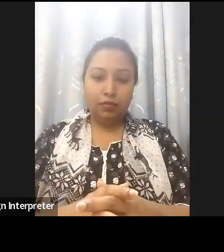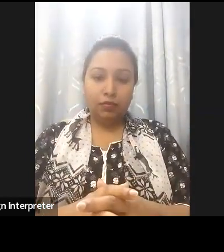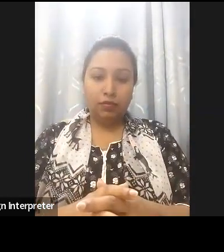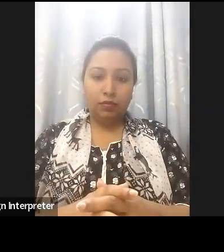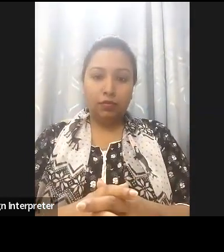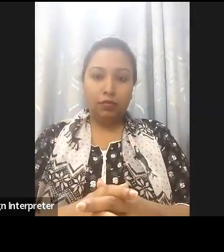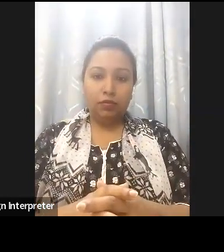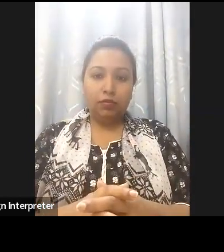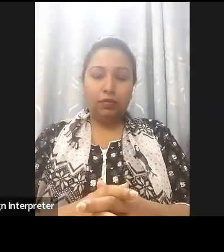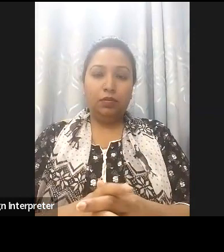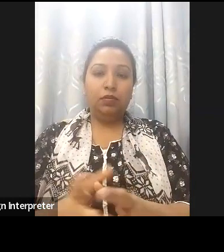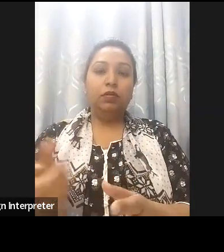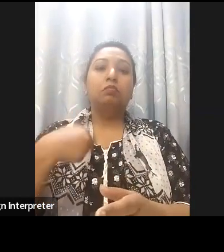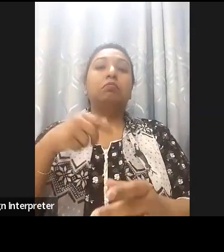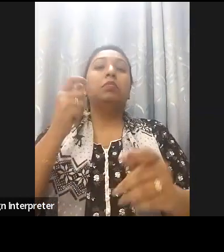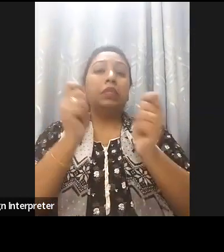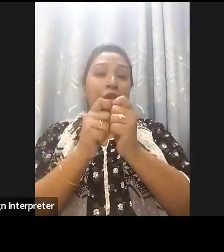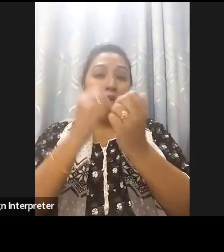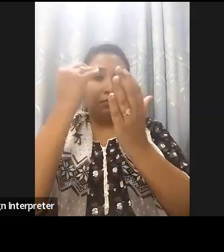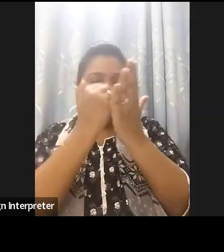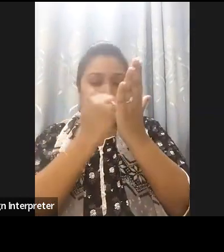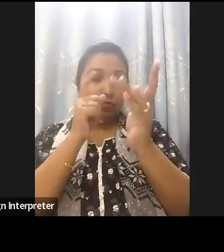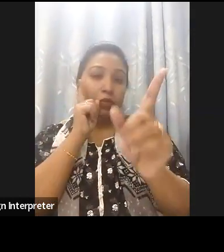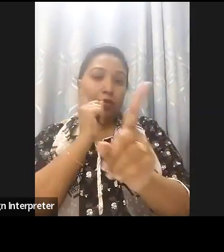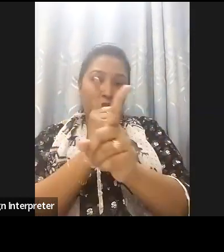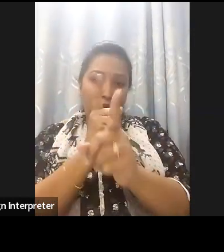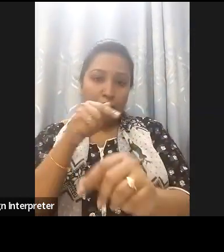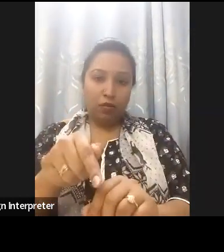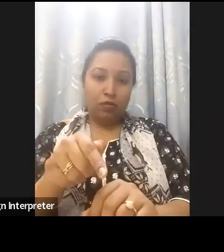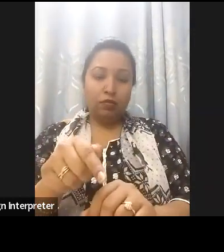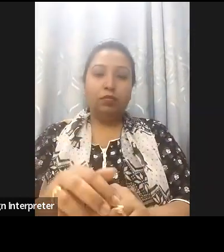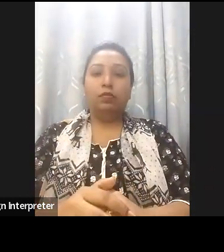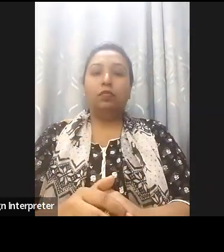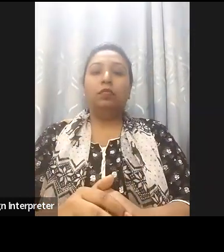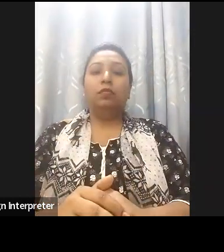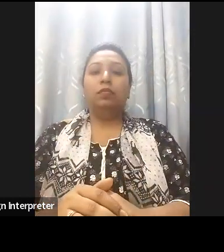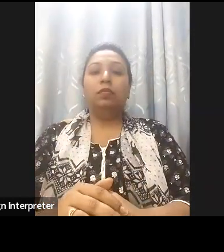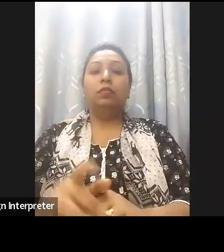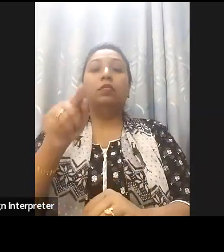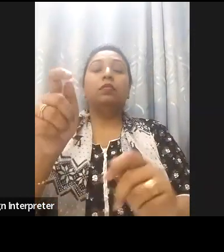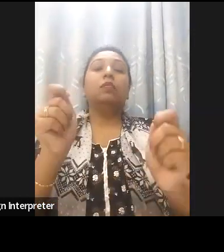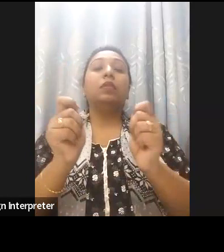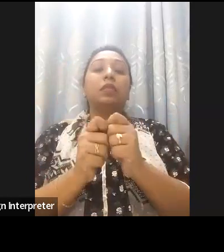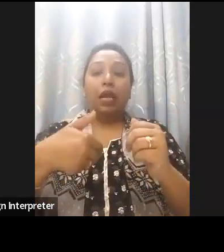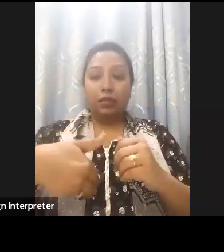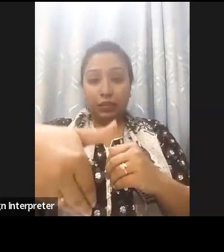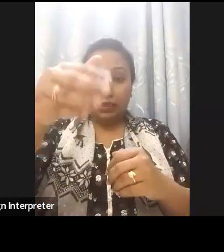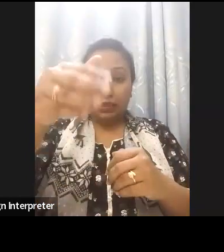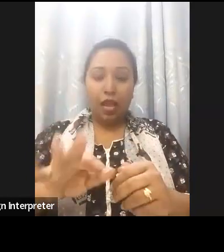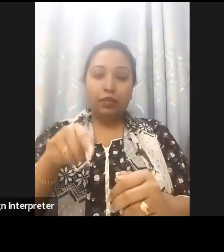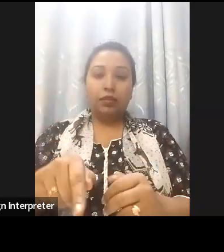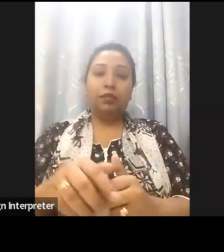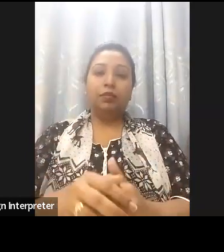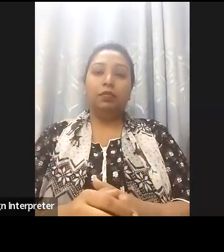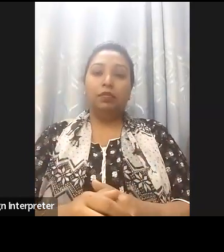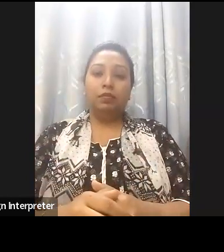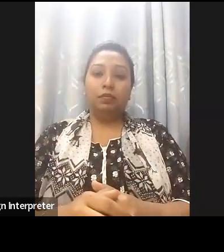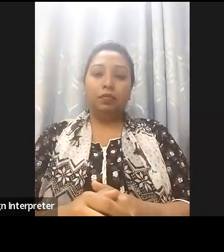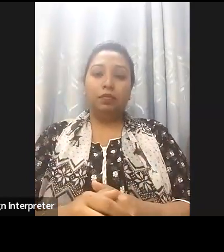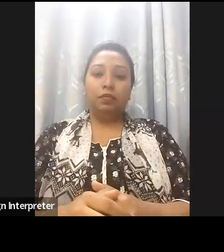follow-up and and the key measures that you are going to use to really feel the impact and